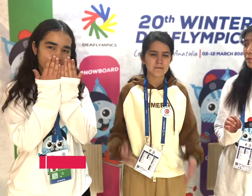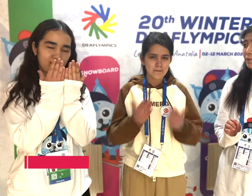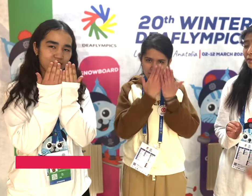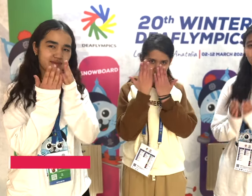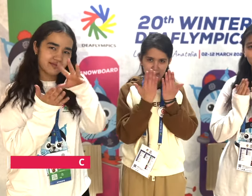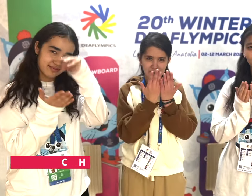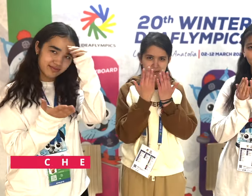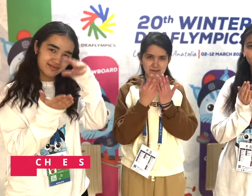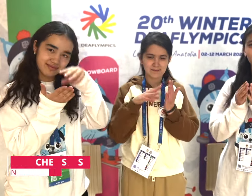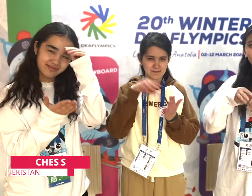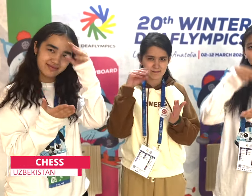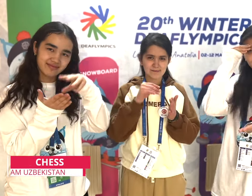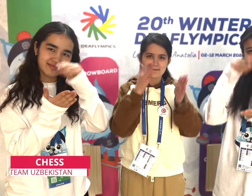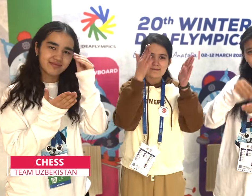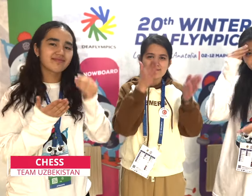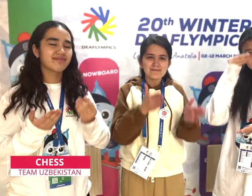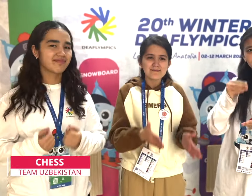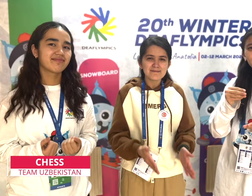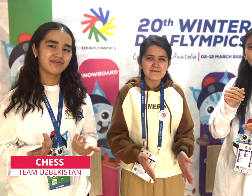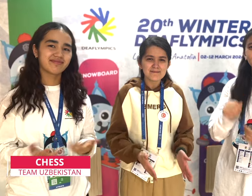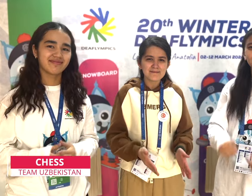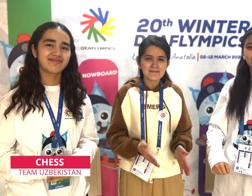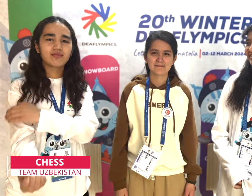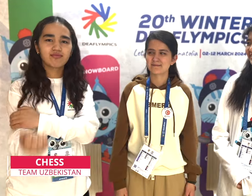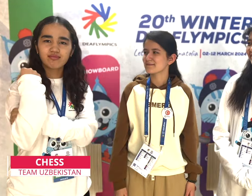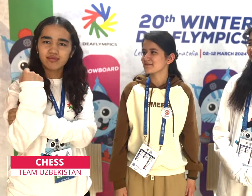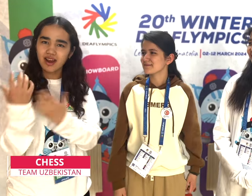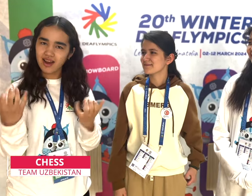[Team Uzbekistan]: We are students. We are capable of learning and